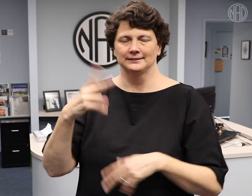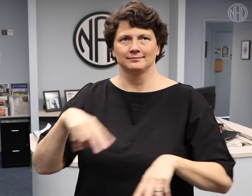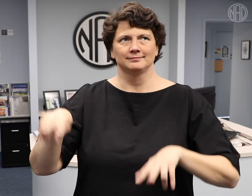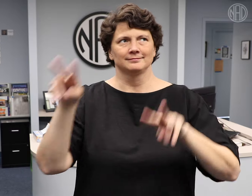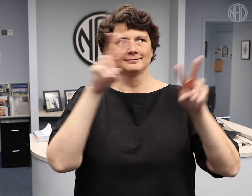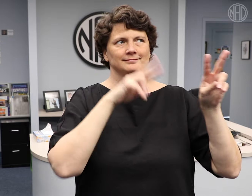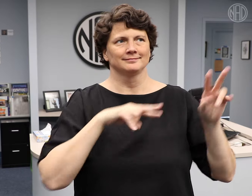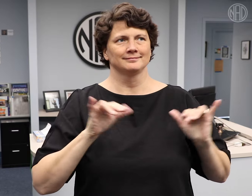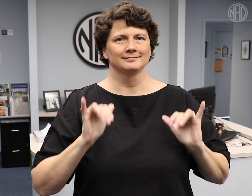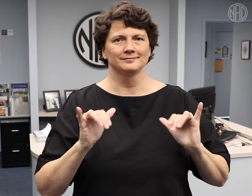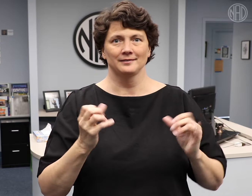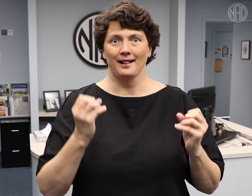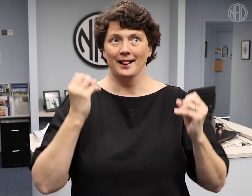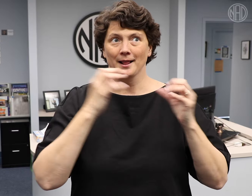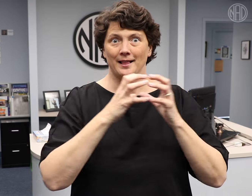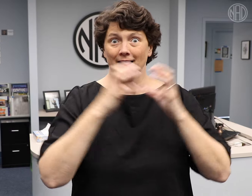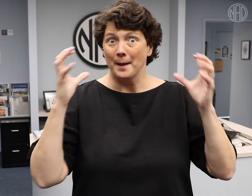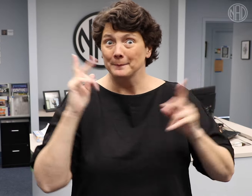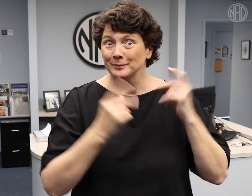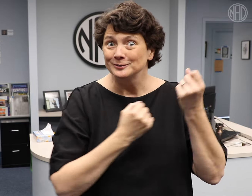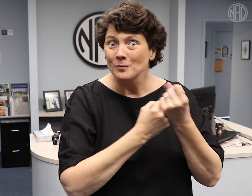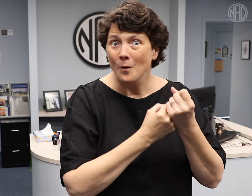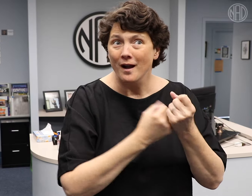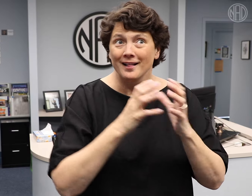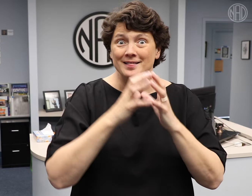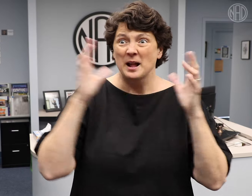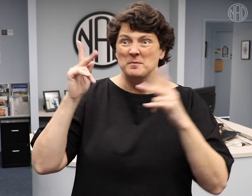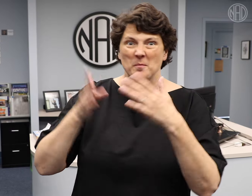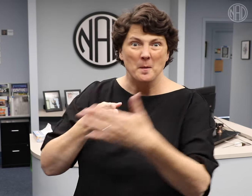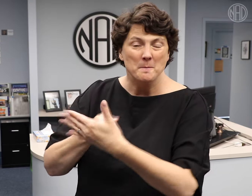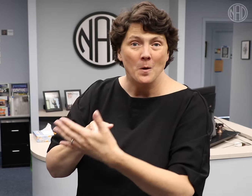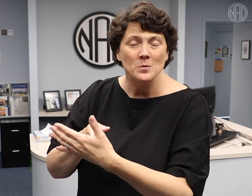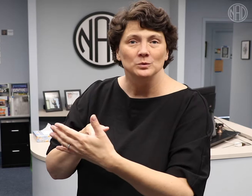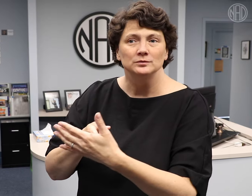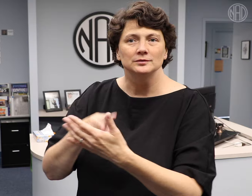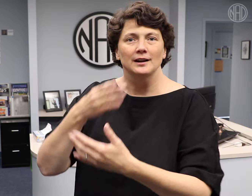measuring tool to see how much support or opposition a bill has.